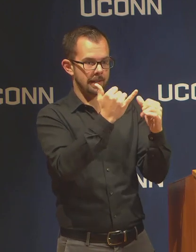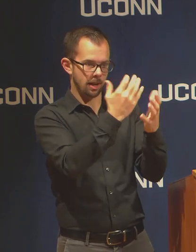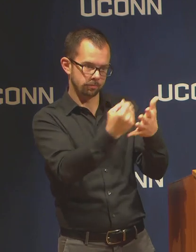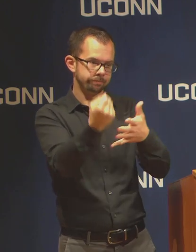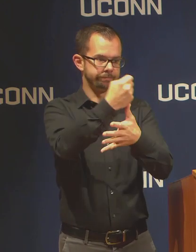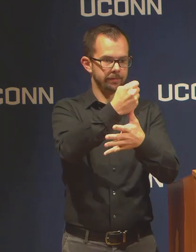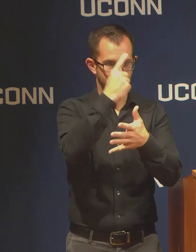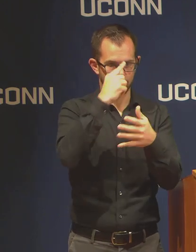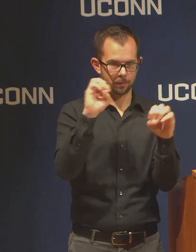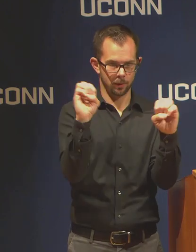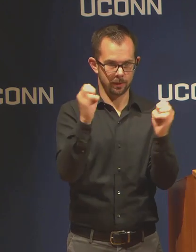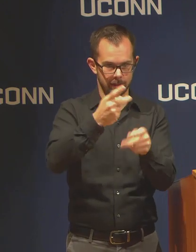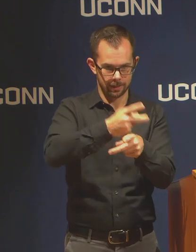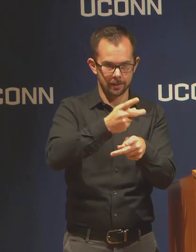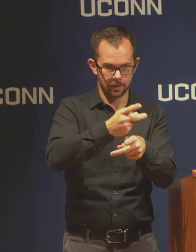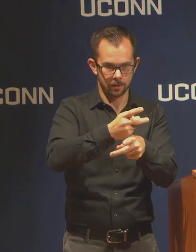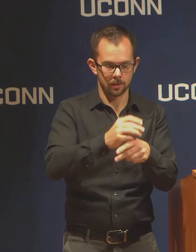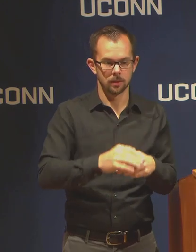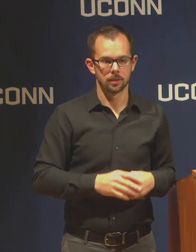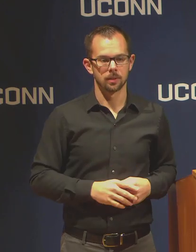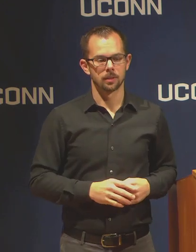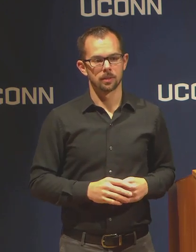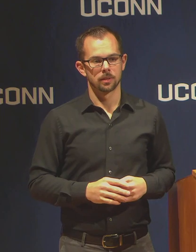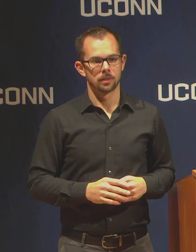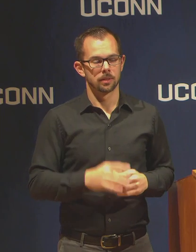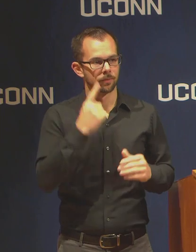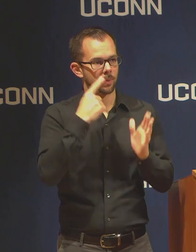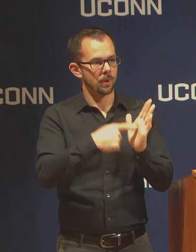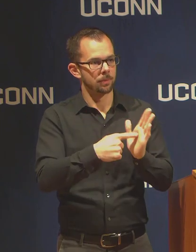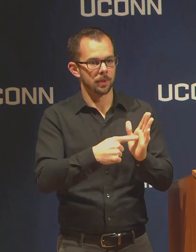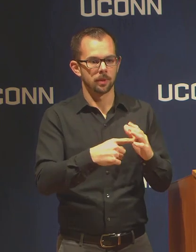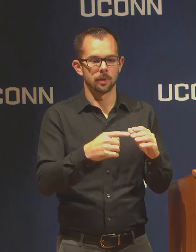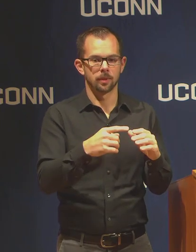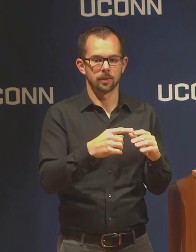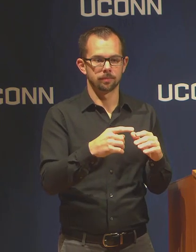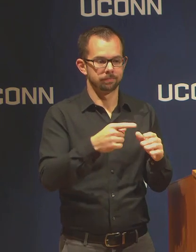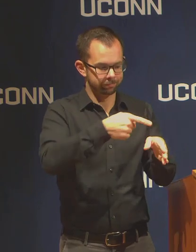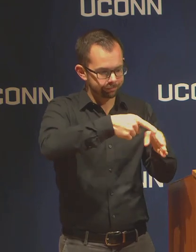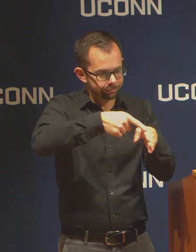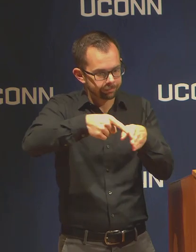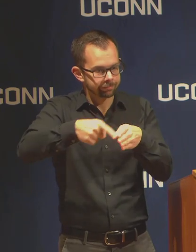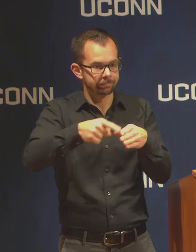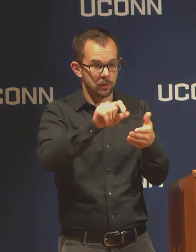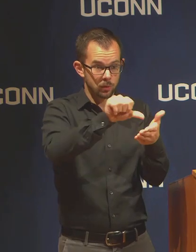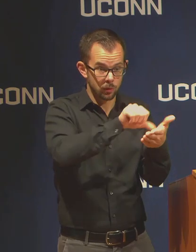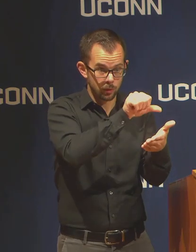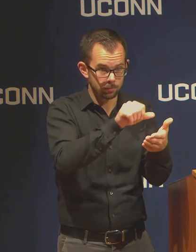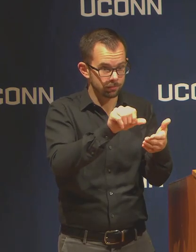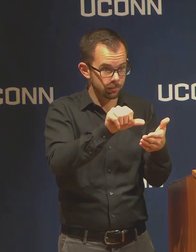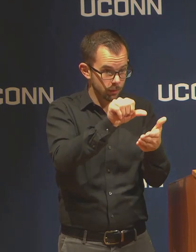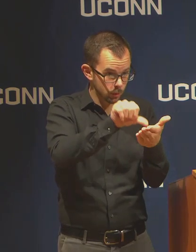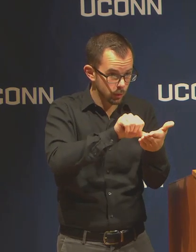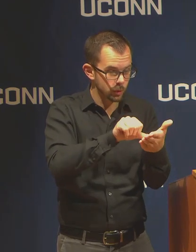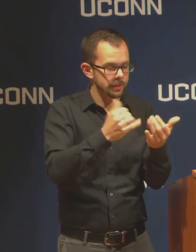So some things like elective surgeries have been cancelled, and some outpatient facilities have